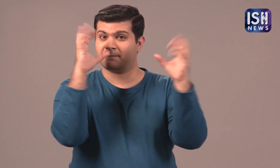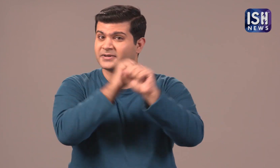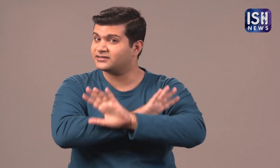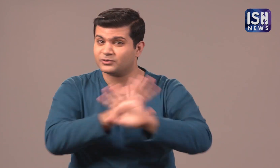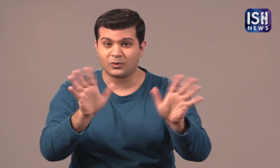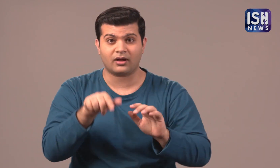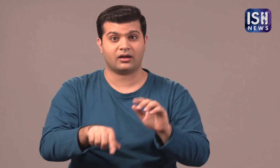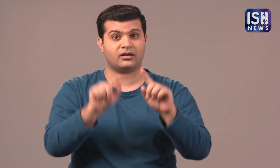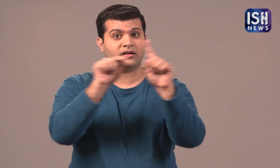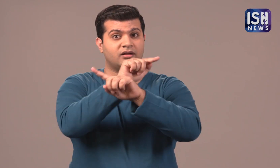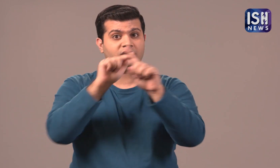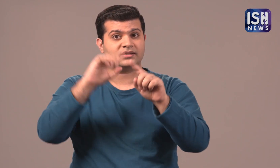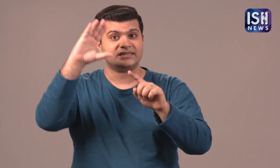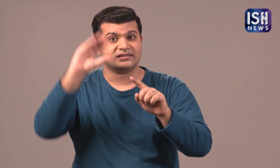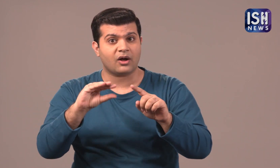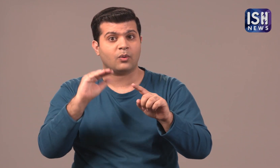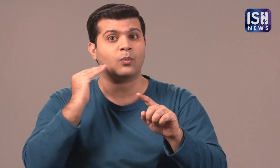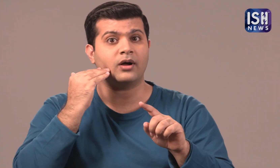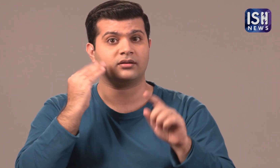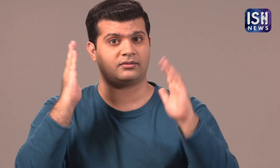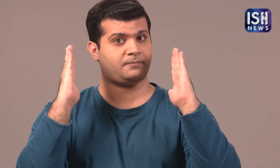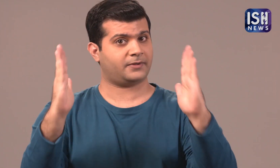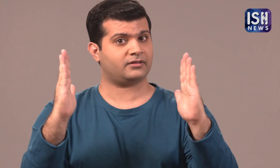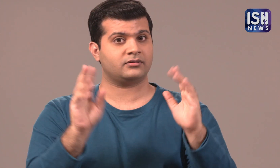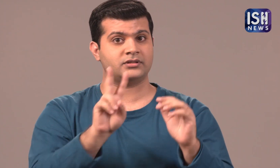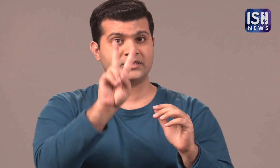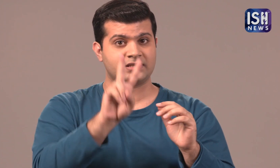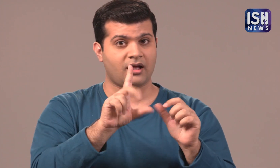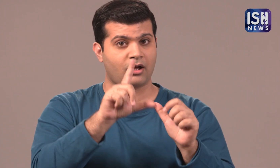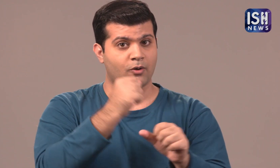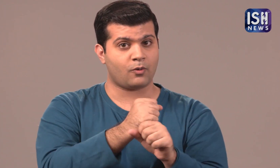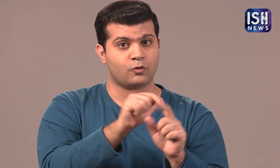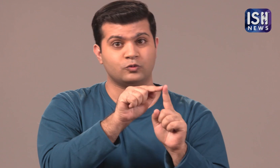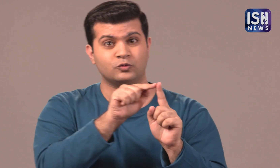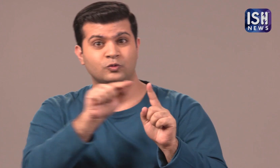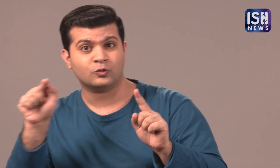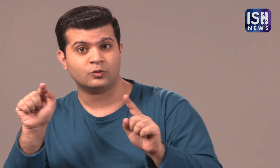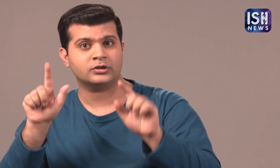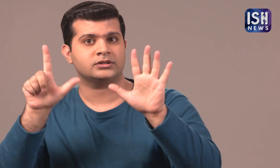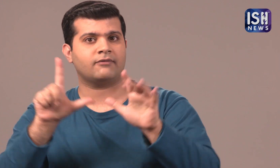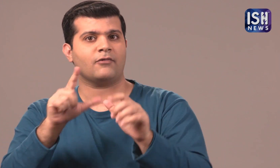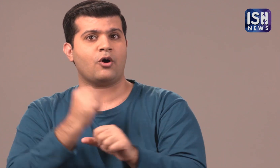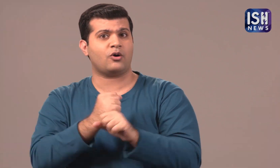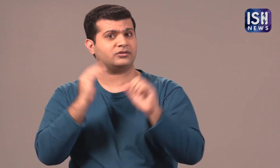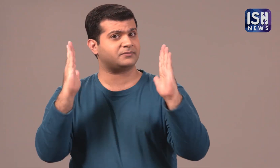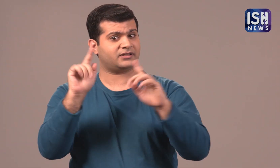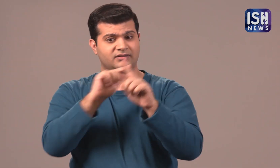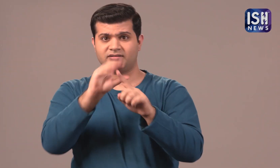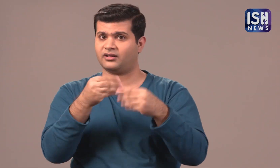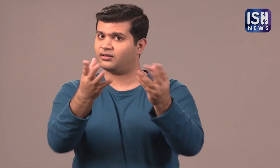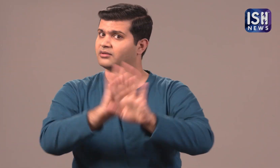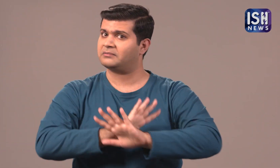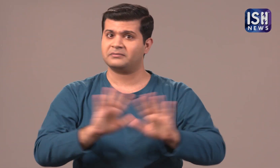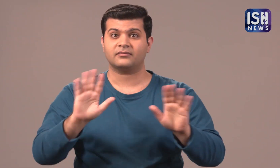Do not miss this! The discount is from 2nd August to 7th August only.